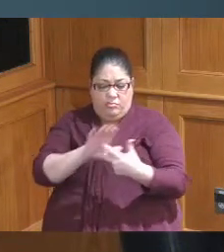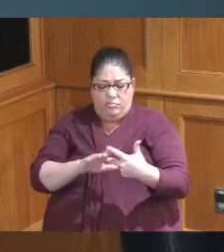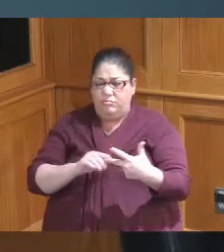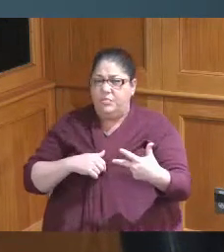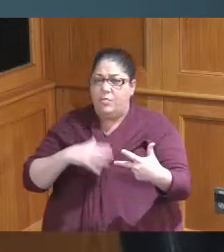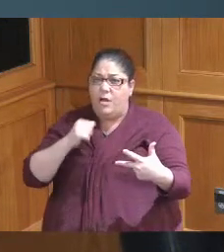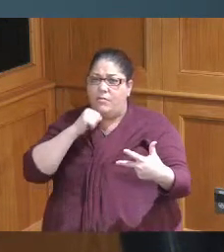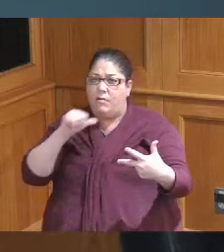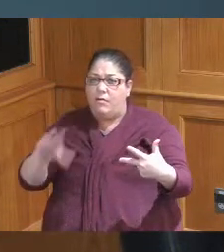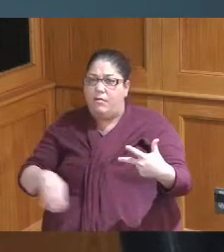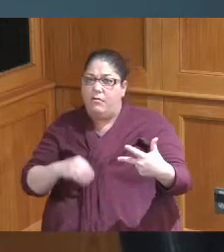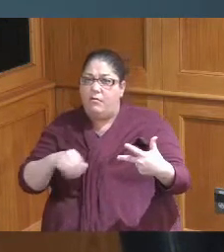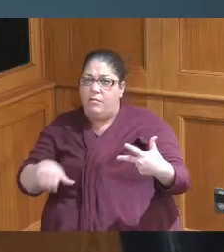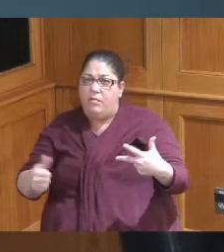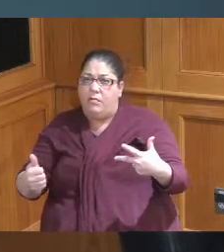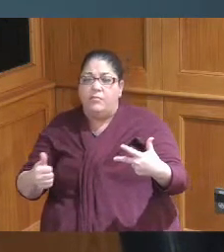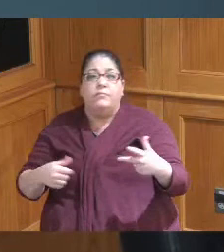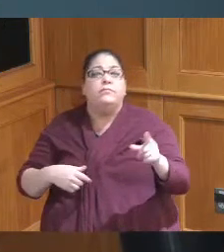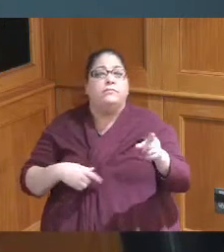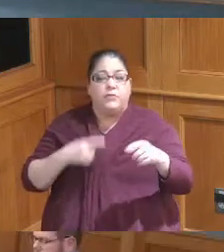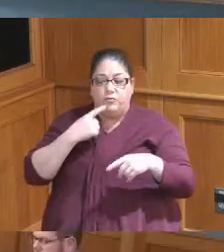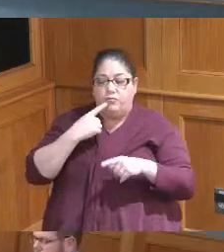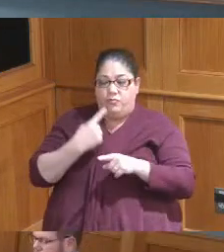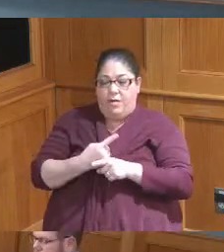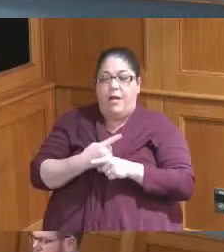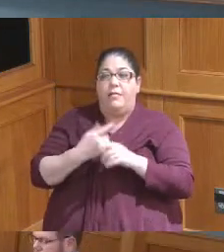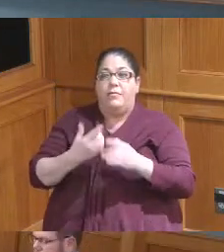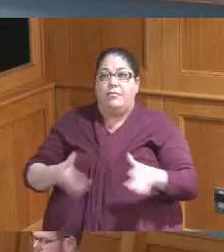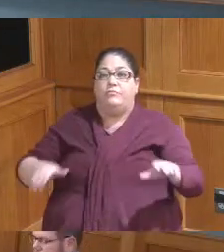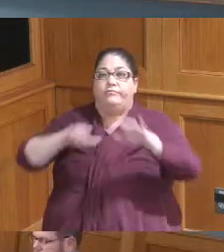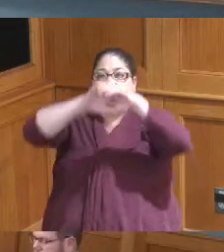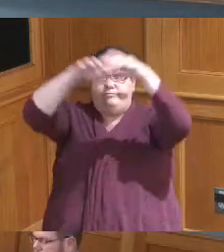it yeah there is there is a broader Cooperative agreement that includes the city the county and